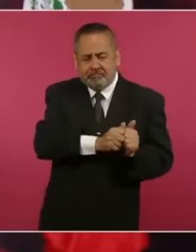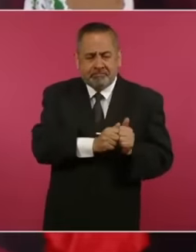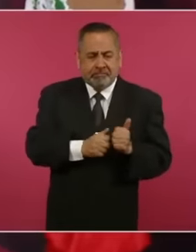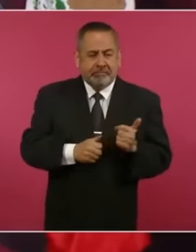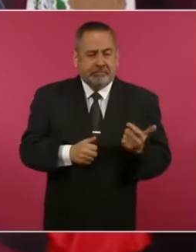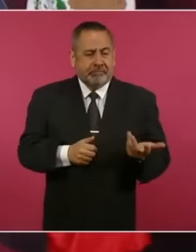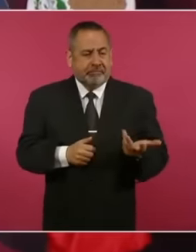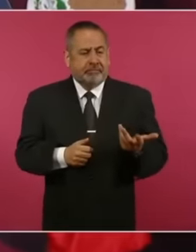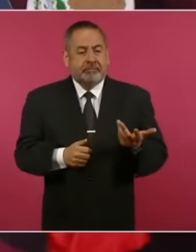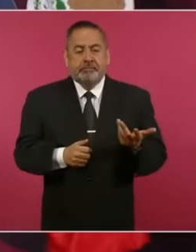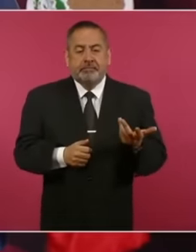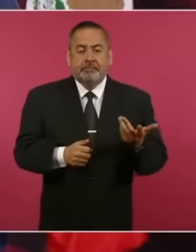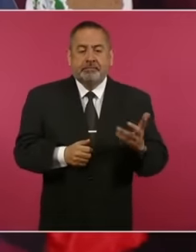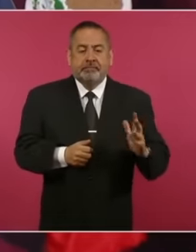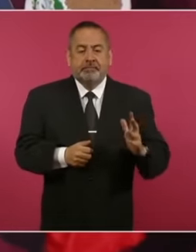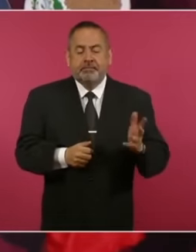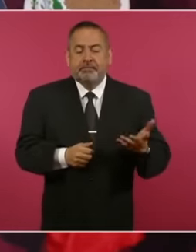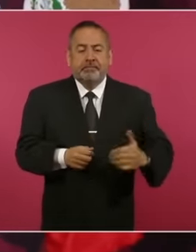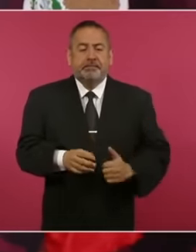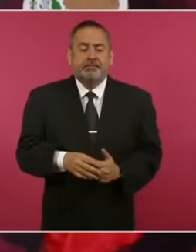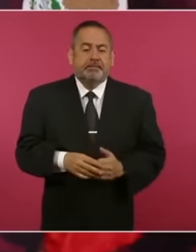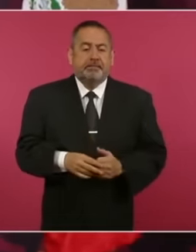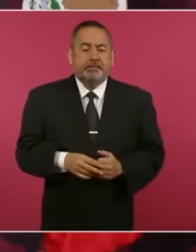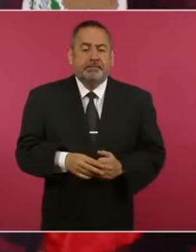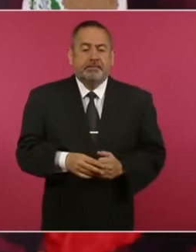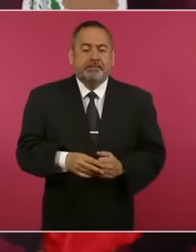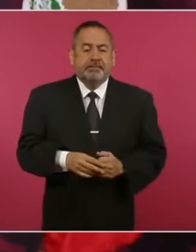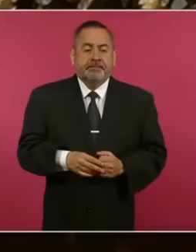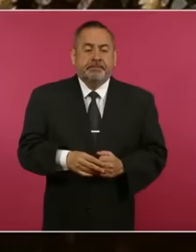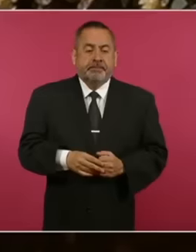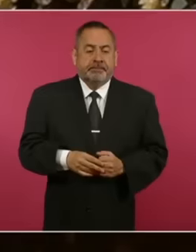more